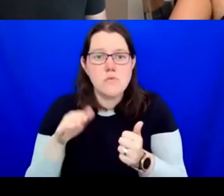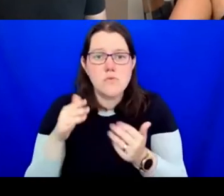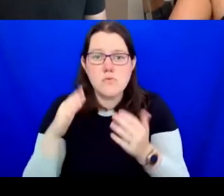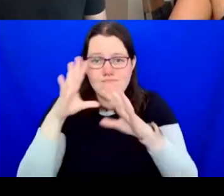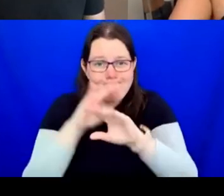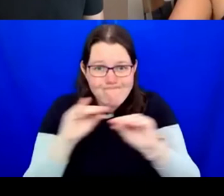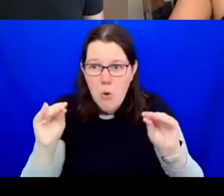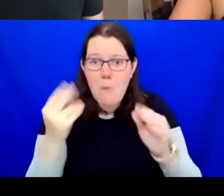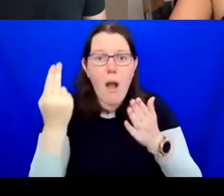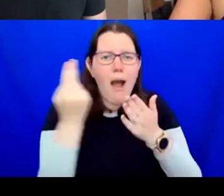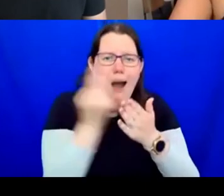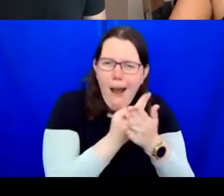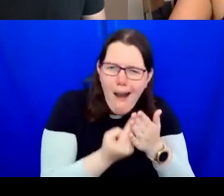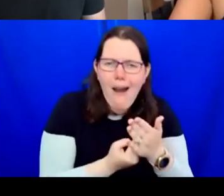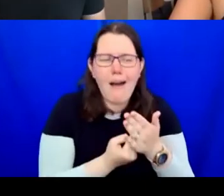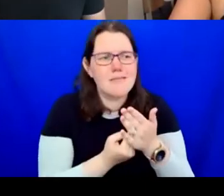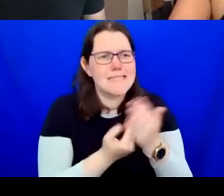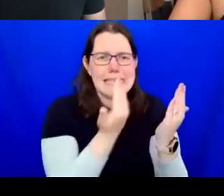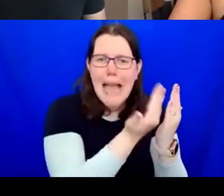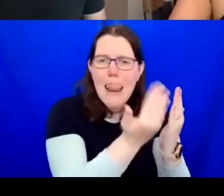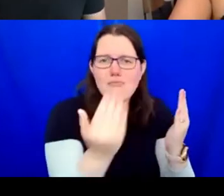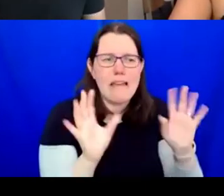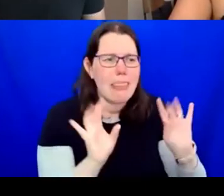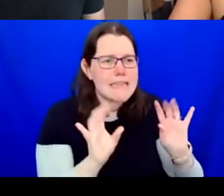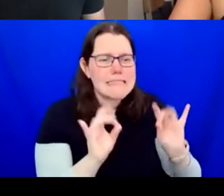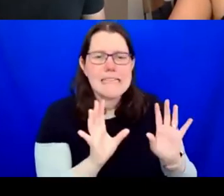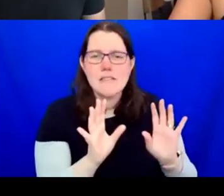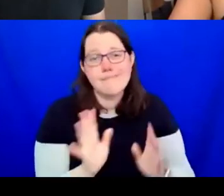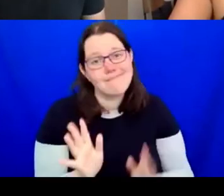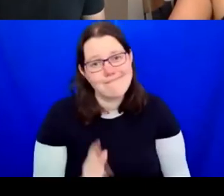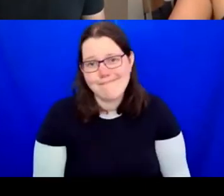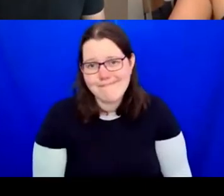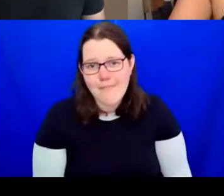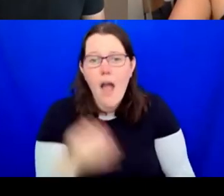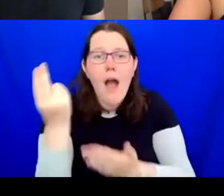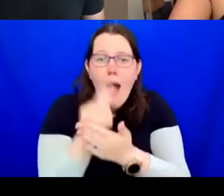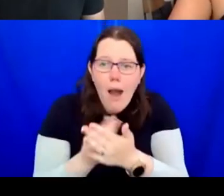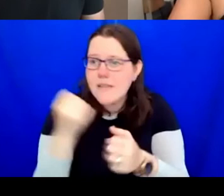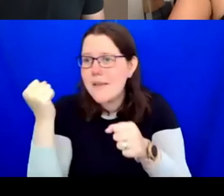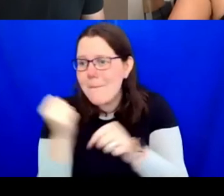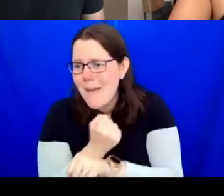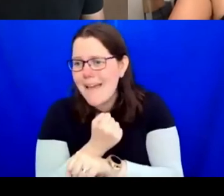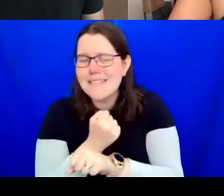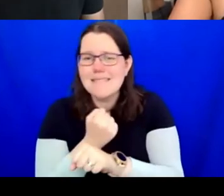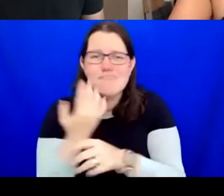Art is made and culture is made in everything from the church to the home, to your friends together